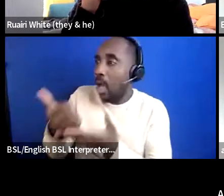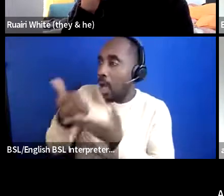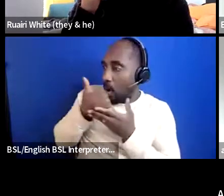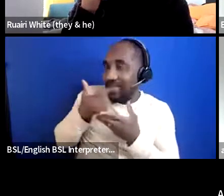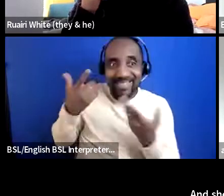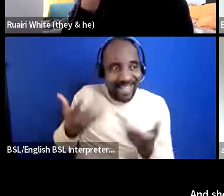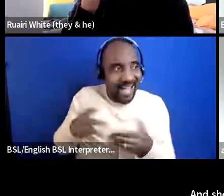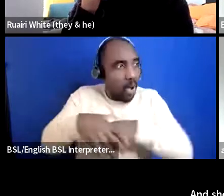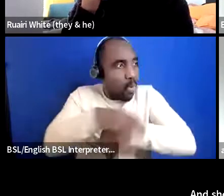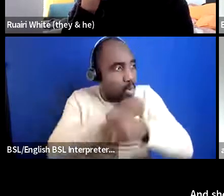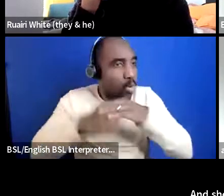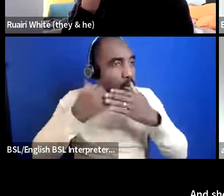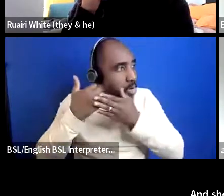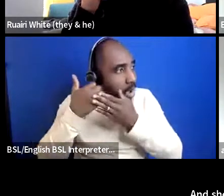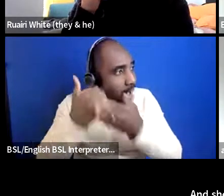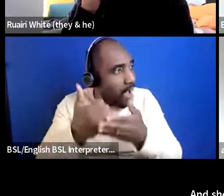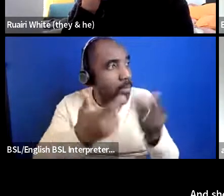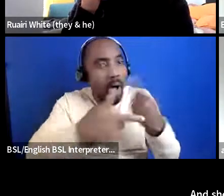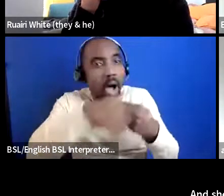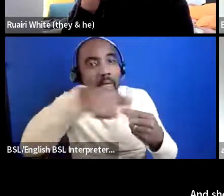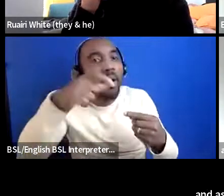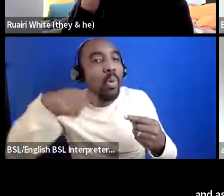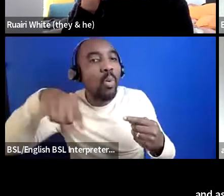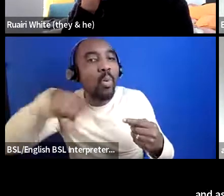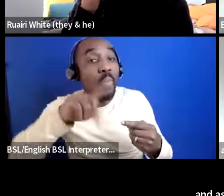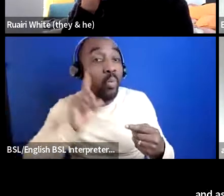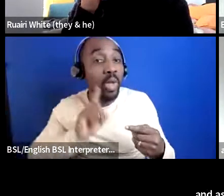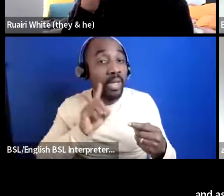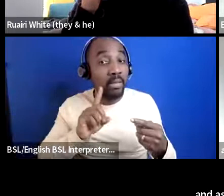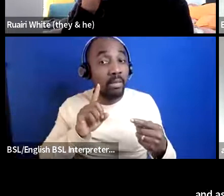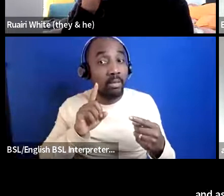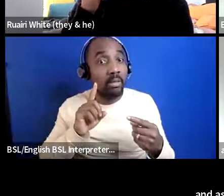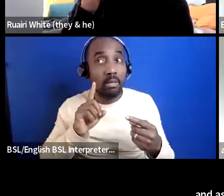she's there at the forefront talking to the women what she's going through where she's at now she's